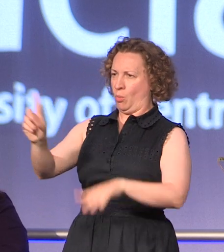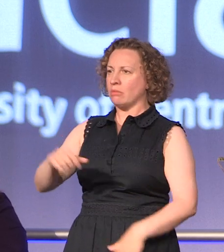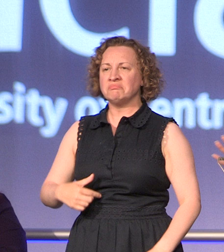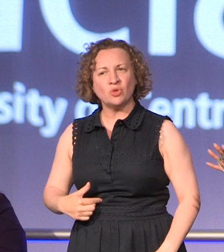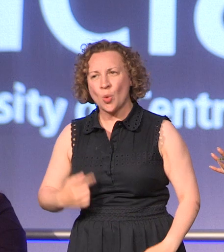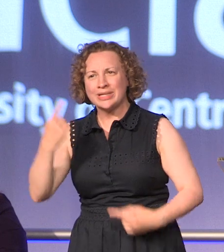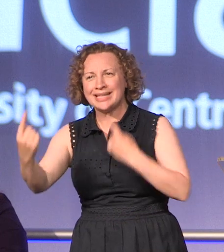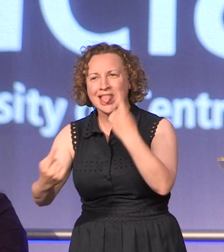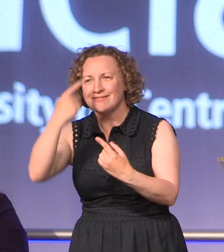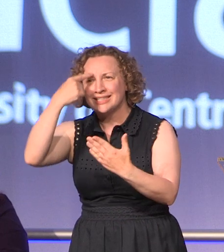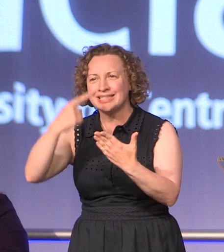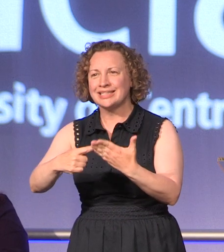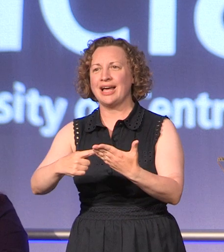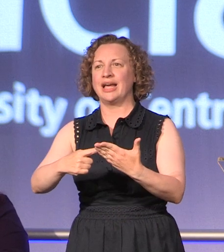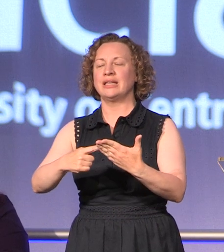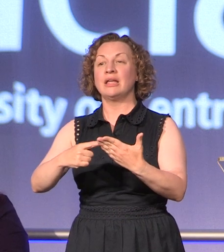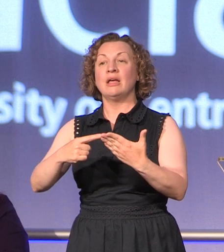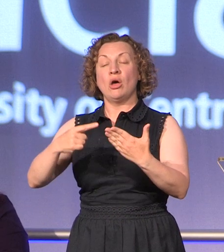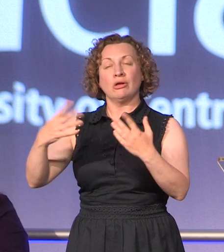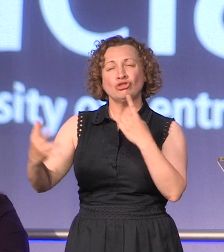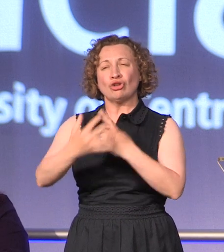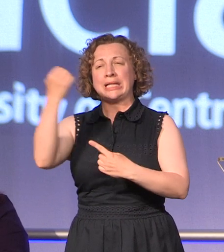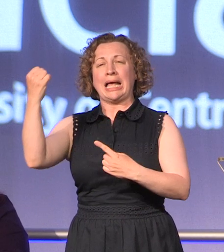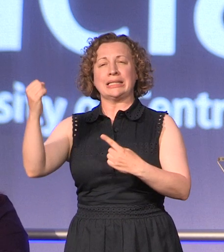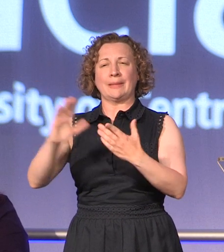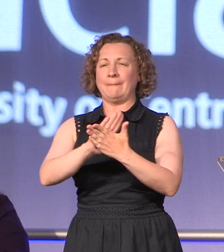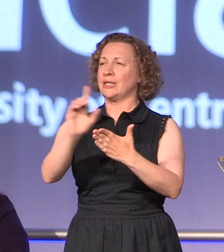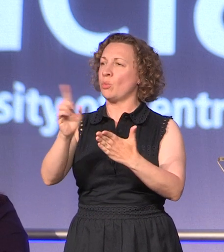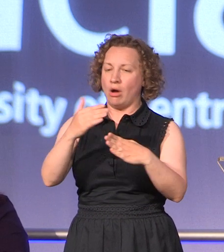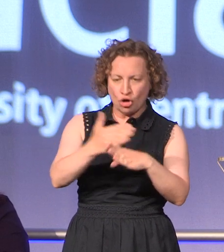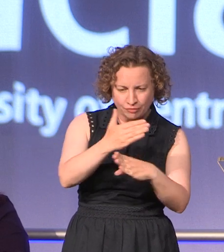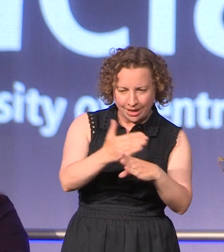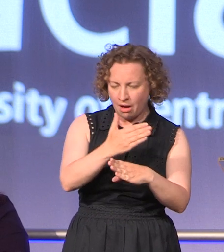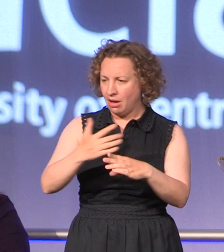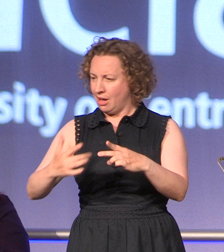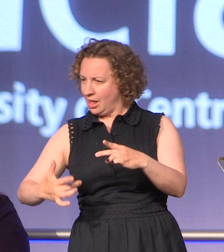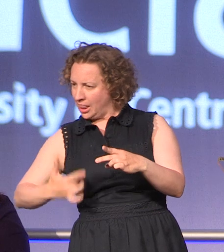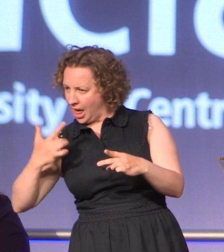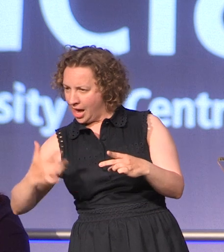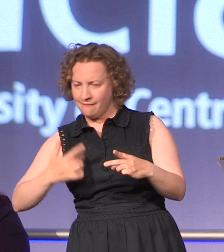that can be anything it doesn't just mean career it means your life outside of work as well so find that balance look after